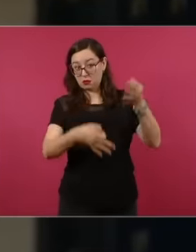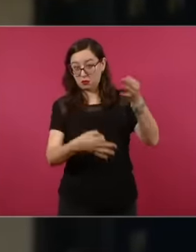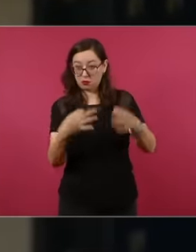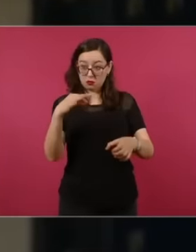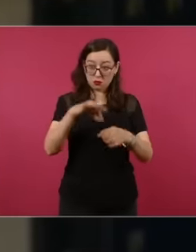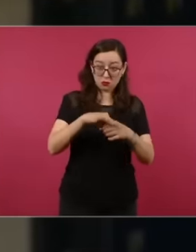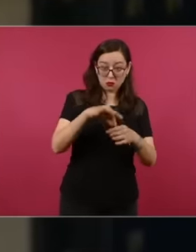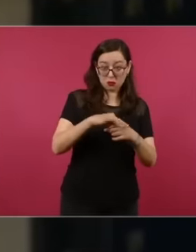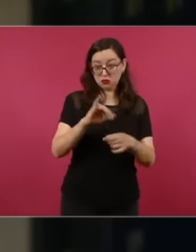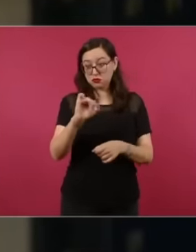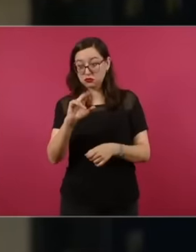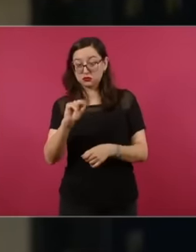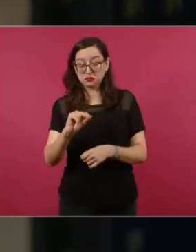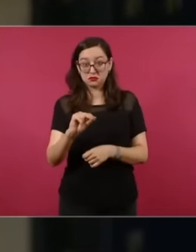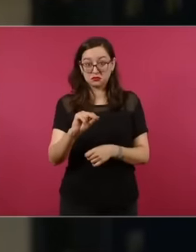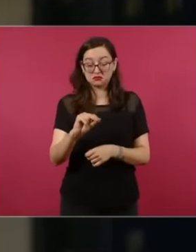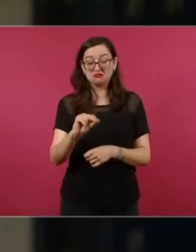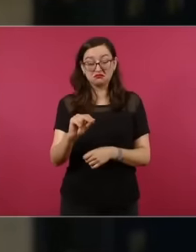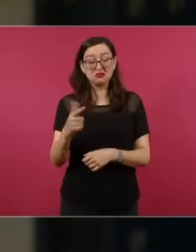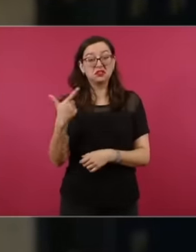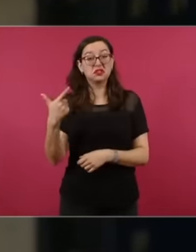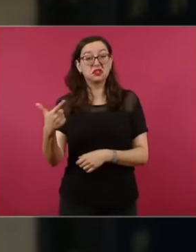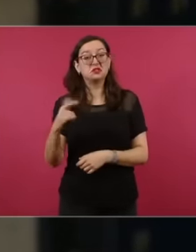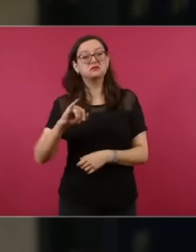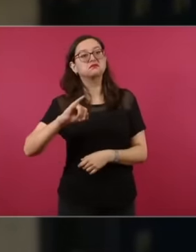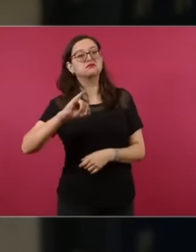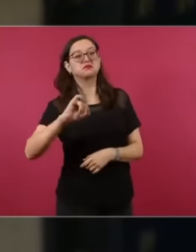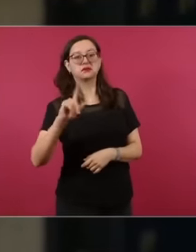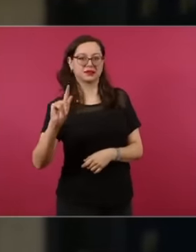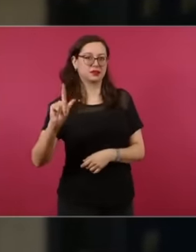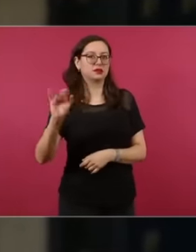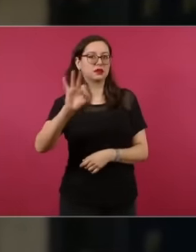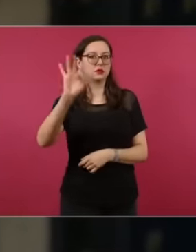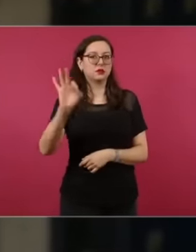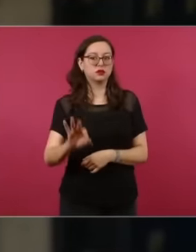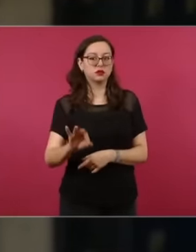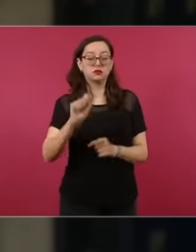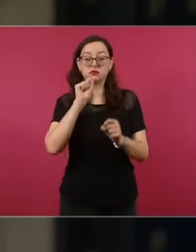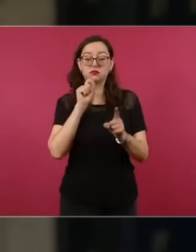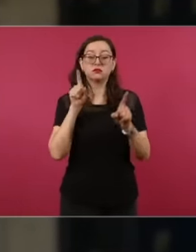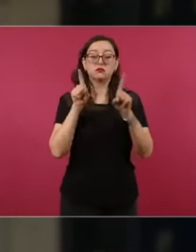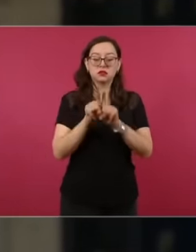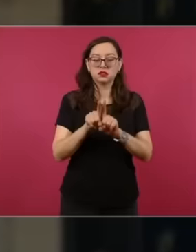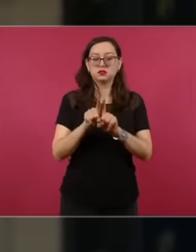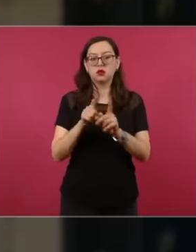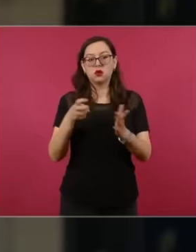every 10 also support that it be reformed that there be this initiative that this